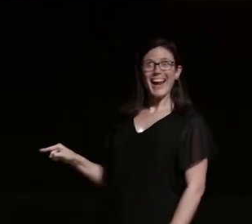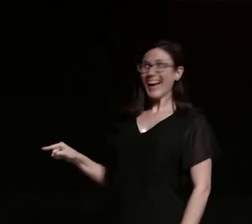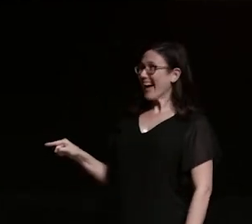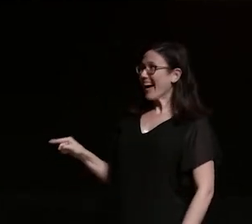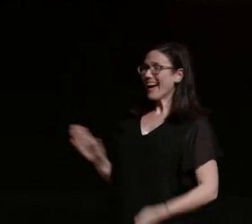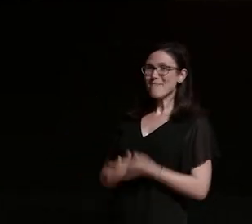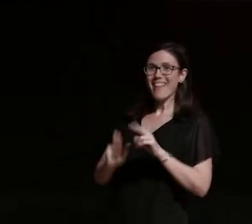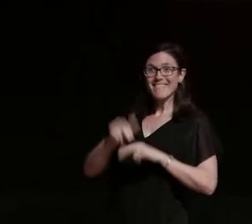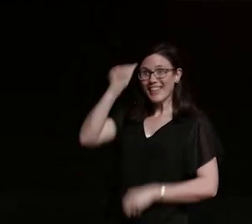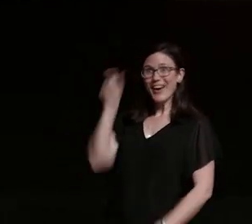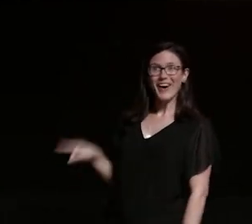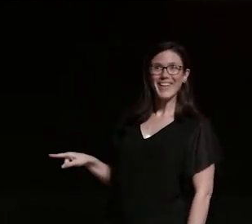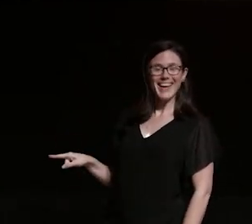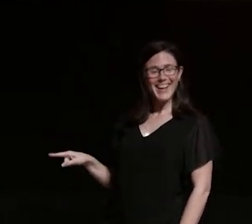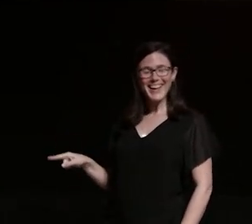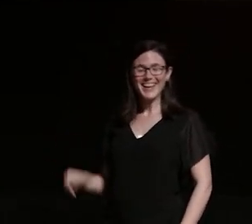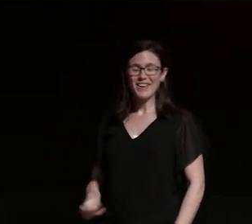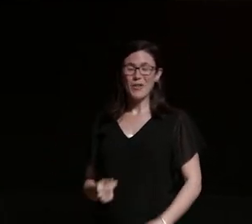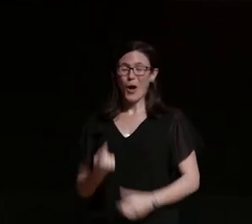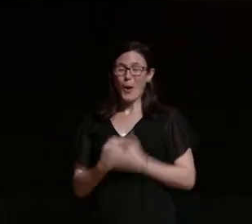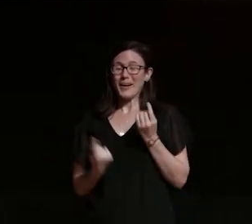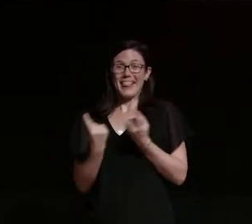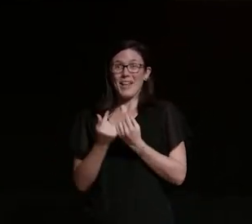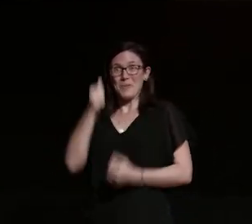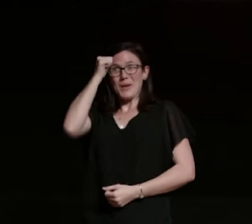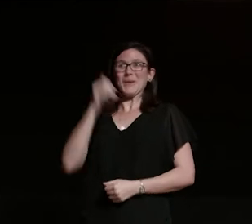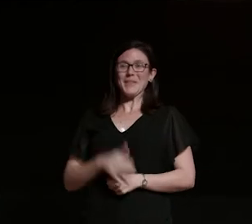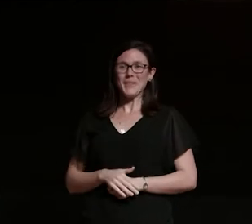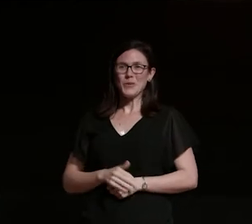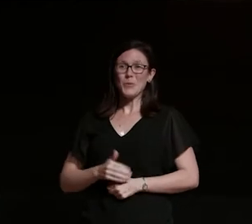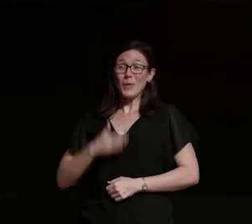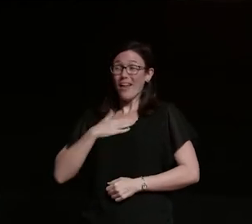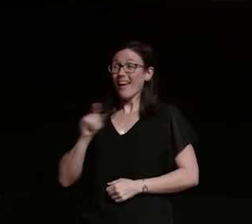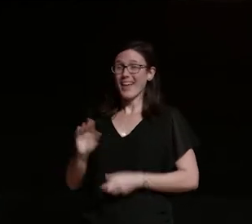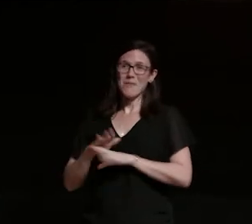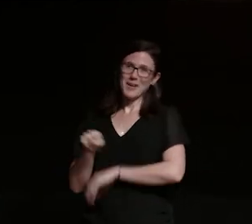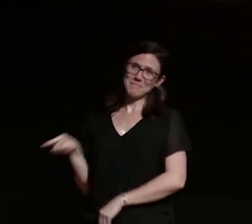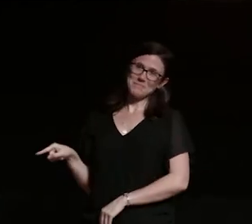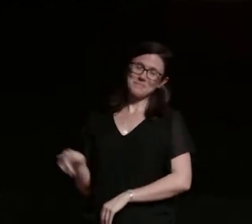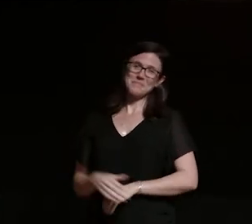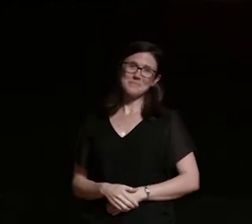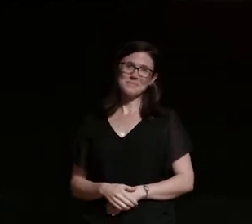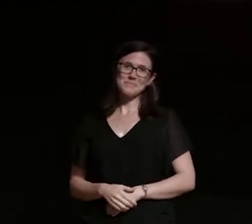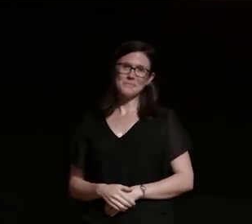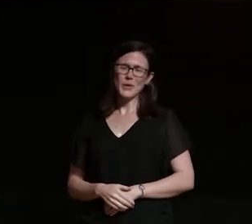the one thing we quite liked that about him i just wish he told us about the motorcycles